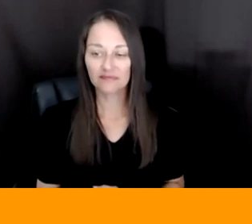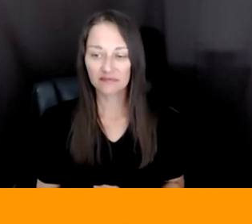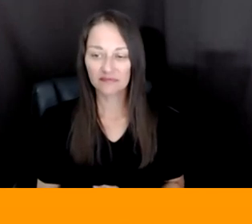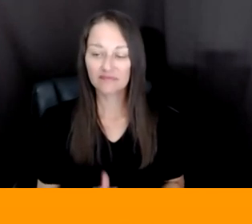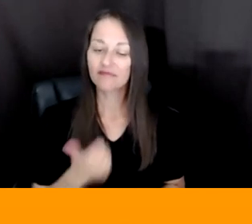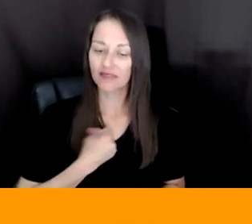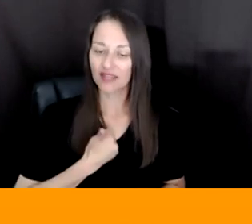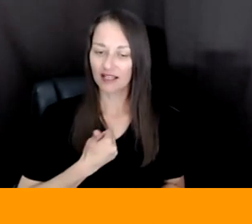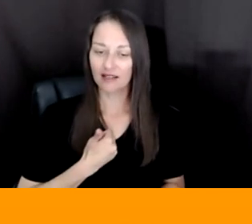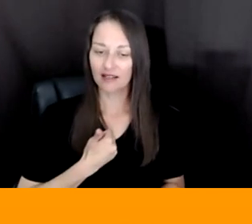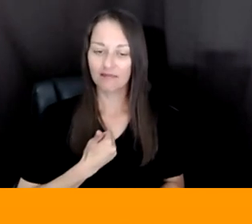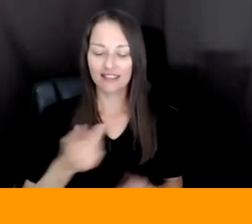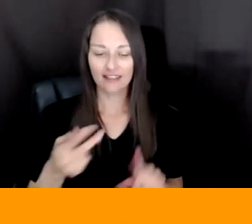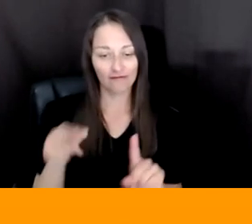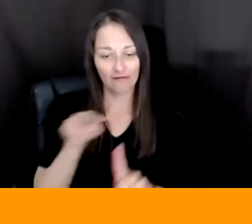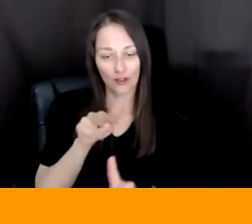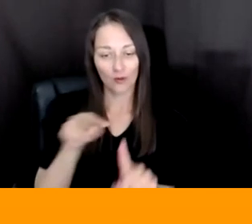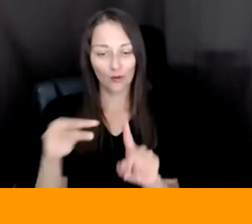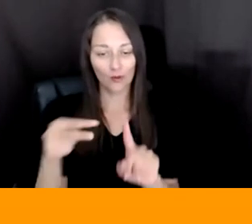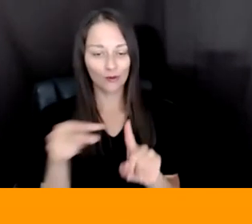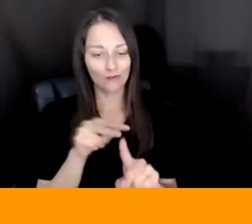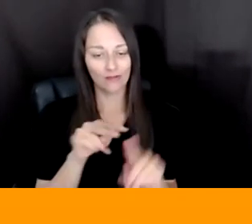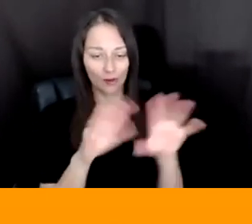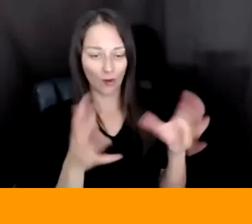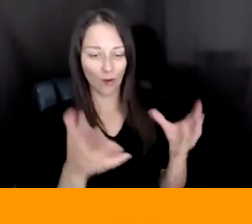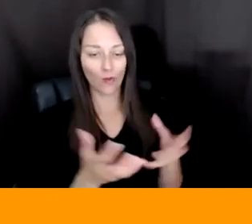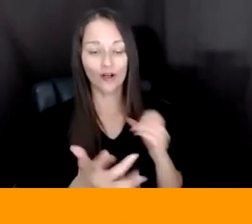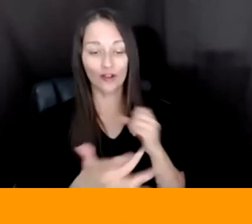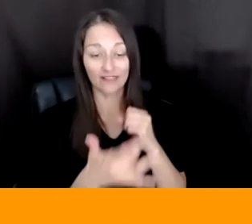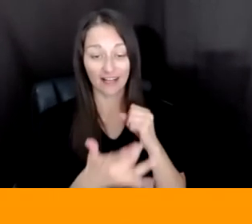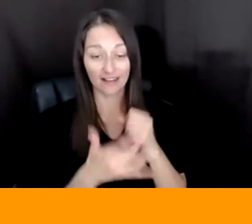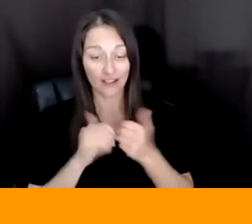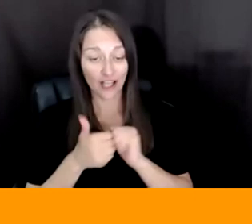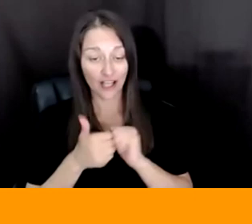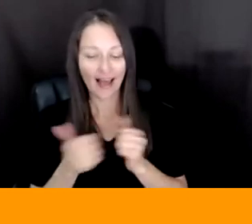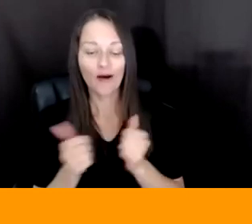THROUGH AN INDIGENOUS LENS. THAT'S ABSOLUTELY CORRECT. AND THINKING ABOUT SEVEN GENERATIONS